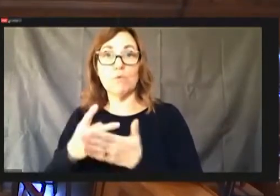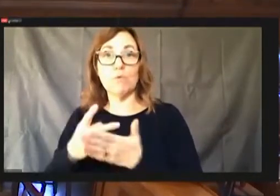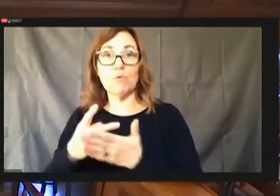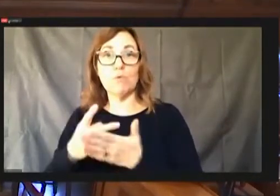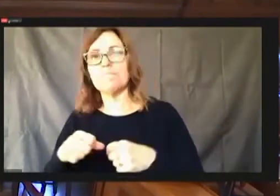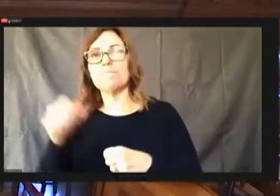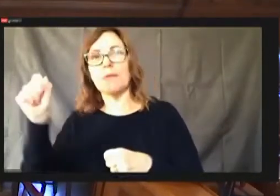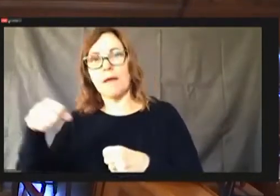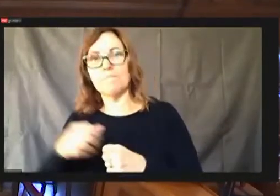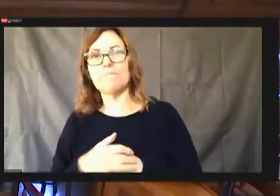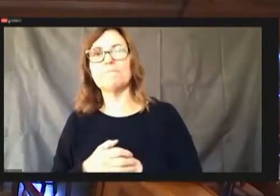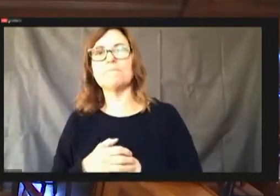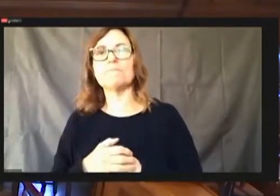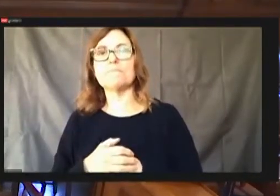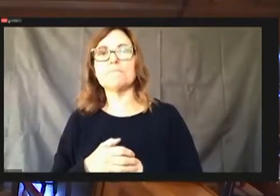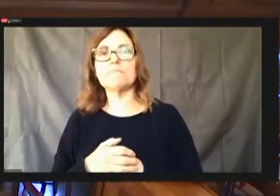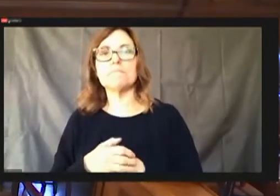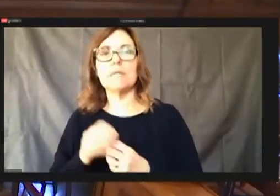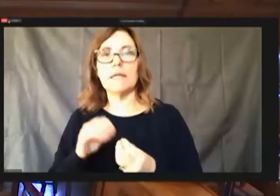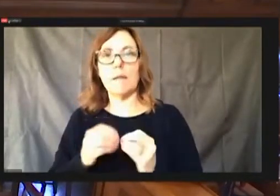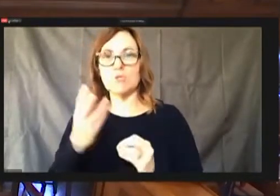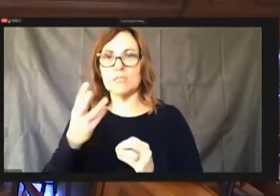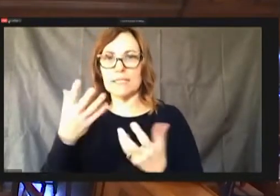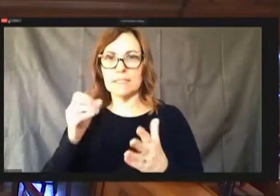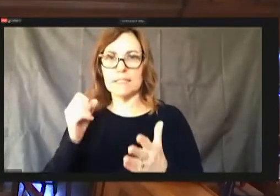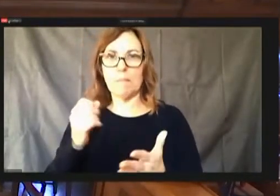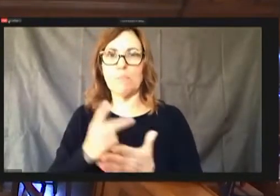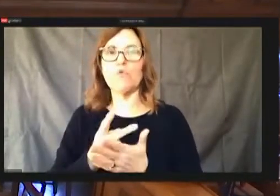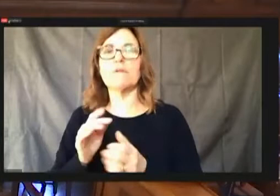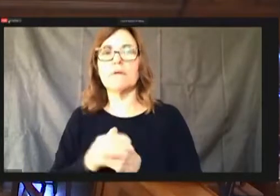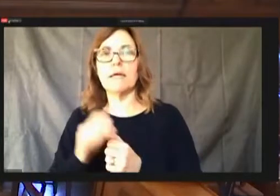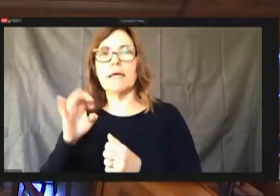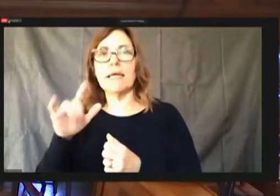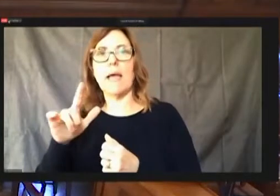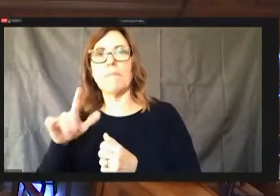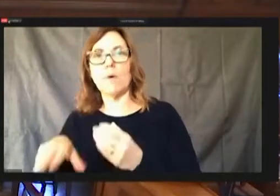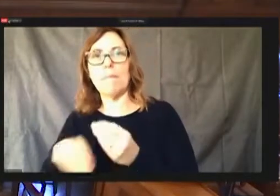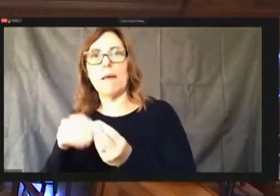Number six is approved capital capital amendment number seven to seven.